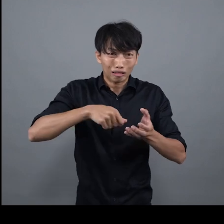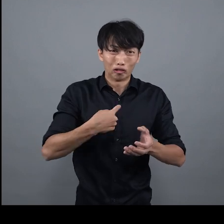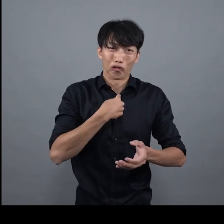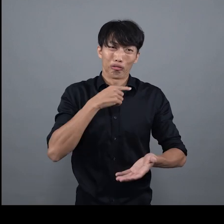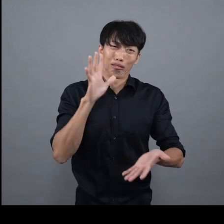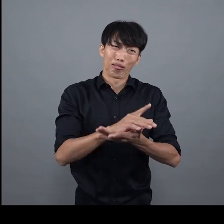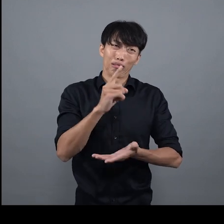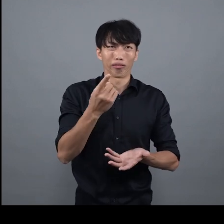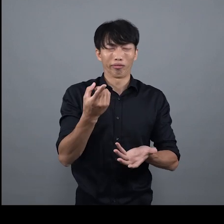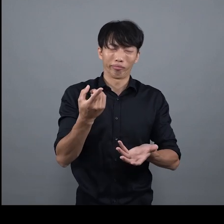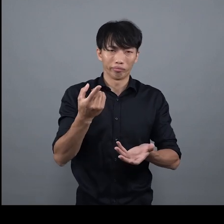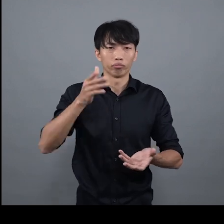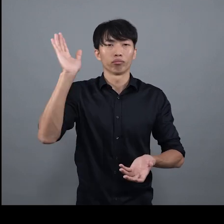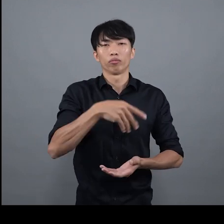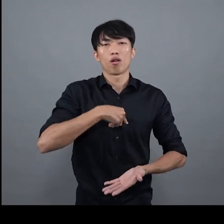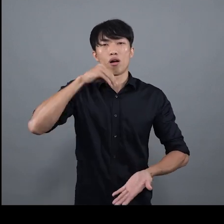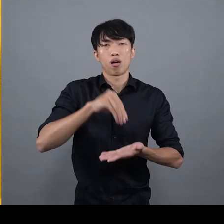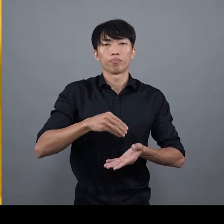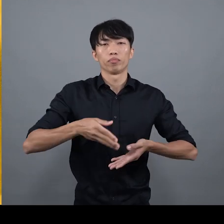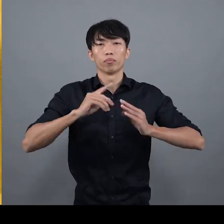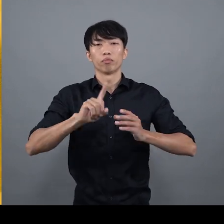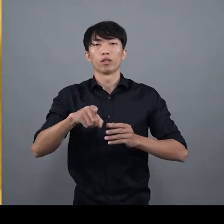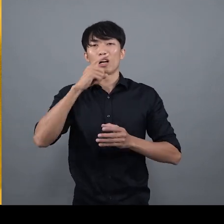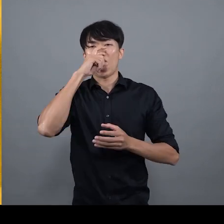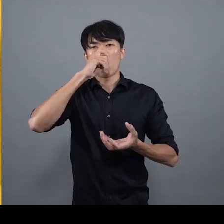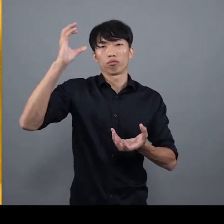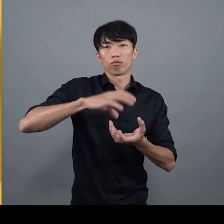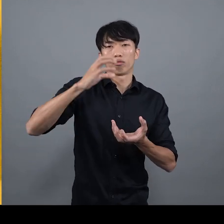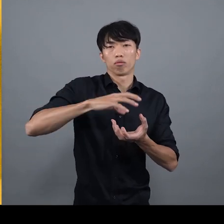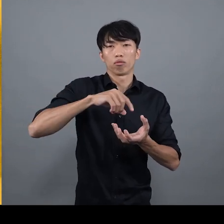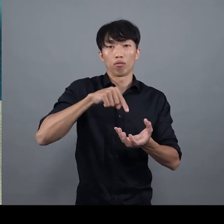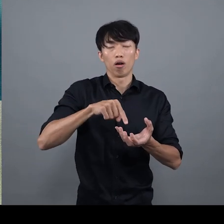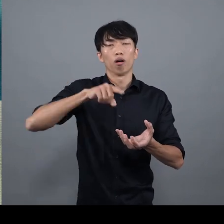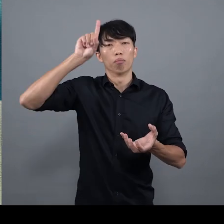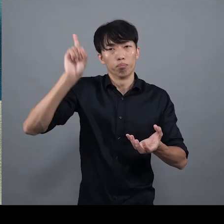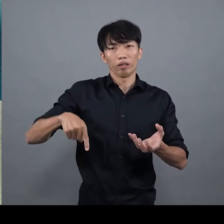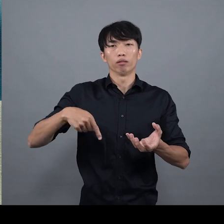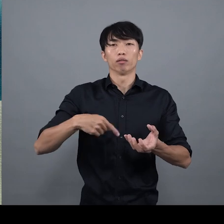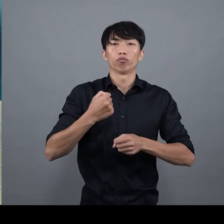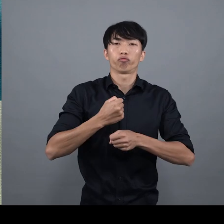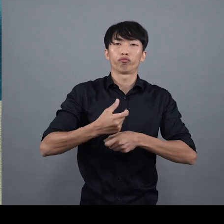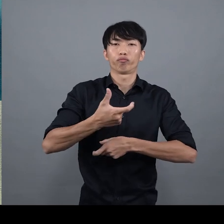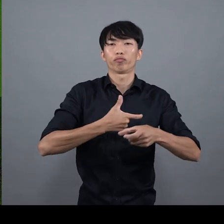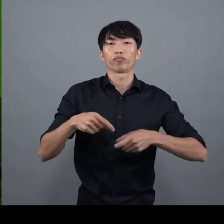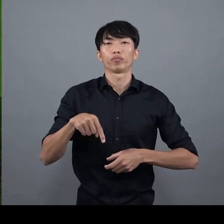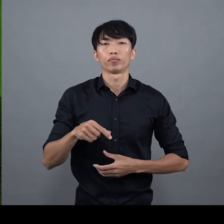As repairs took more than a year, we decided to make the plastic moulds ourselves,